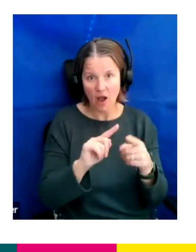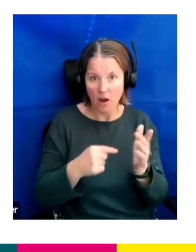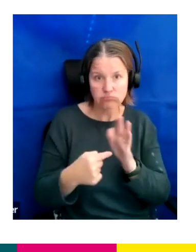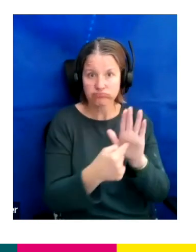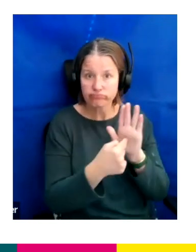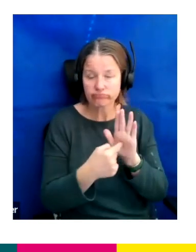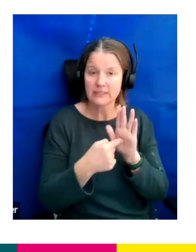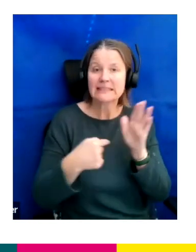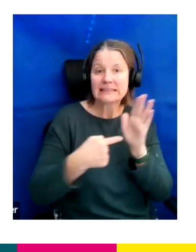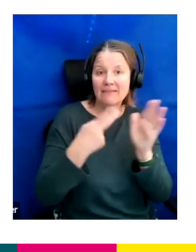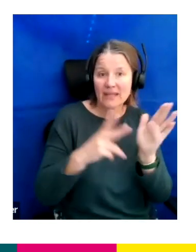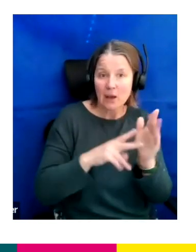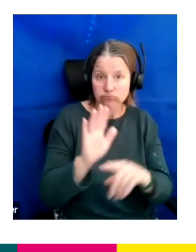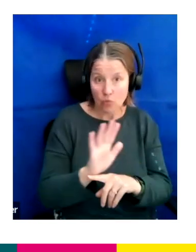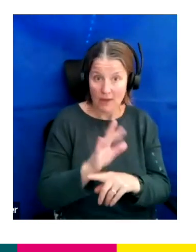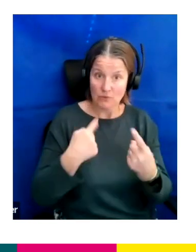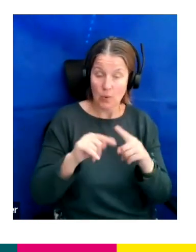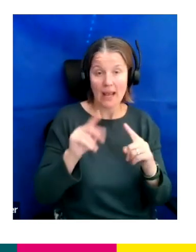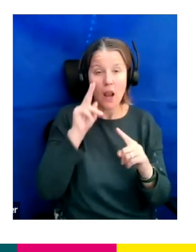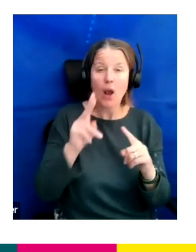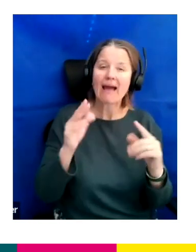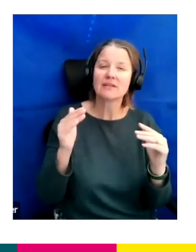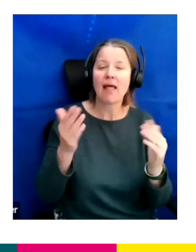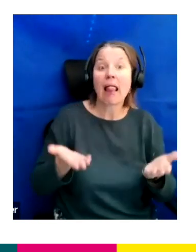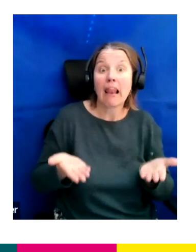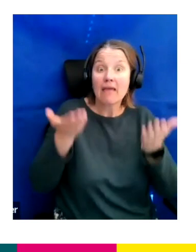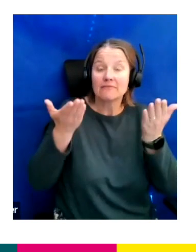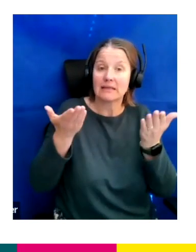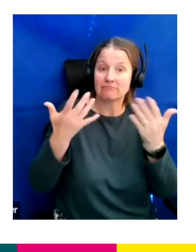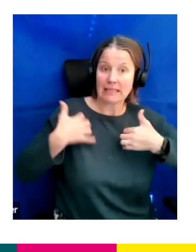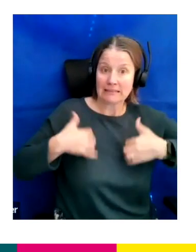that's what we look after solely are completely diverse, completely inclusive.